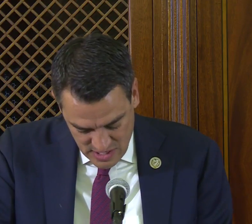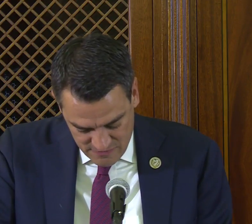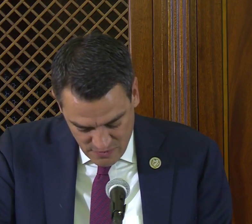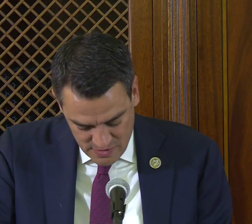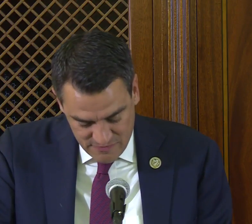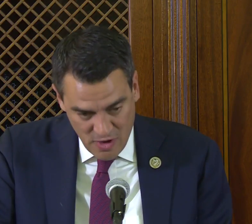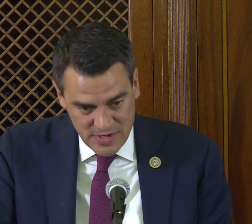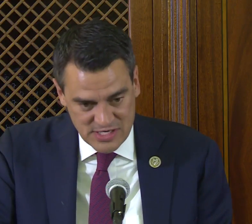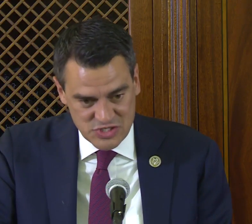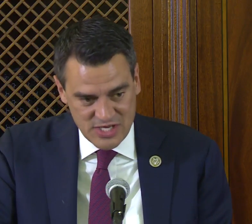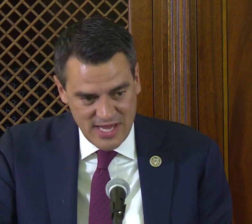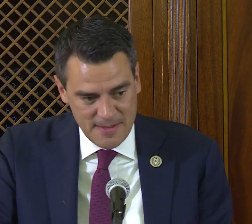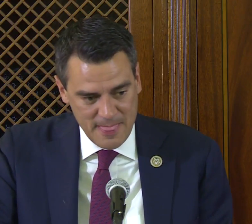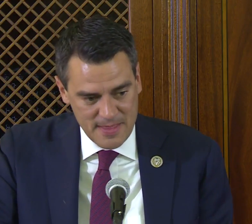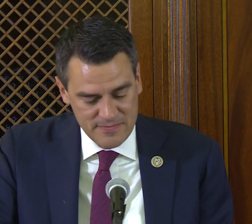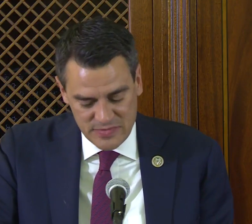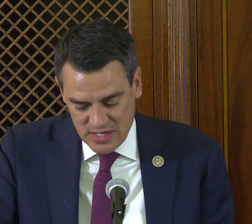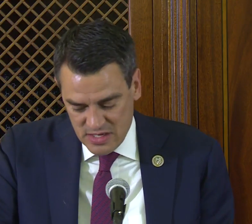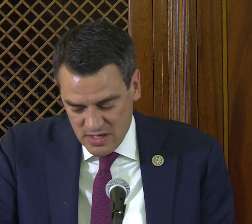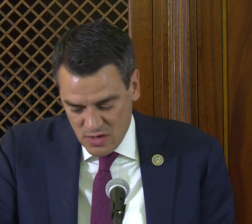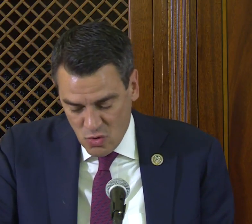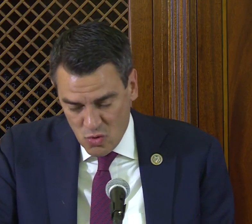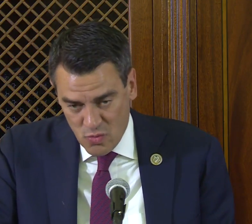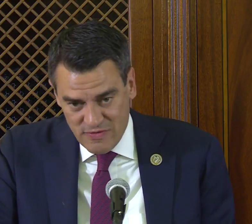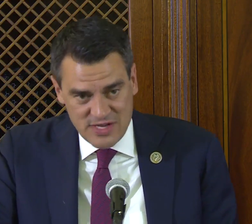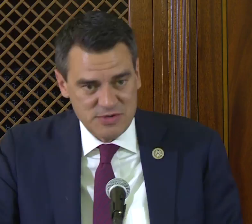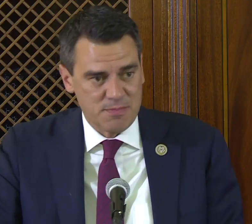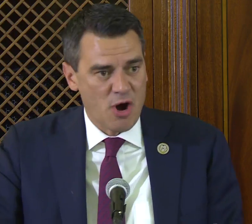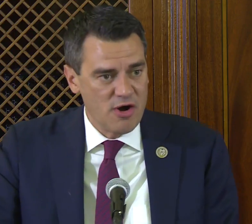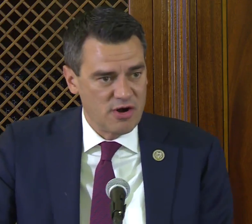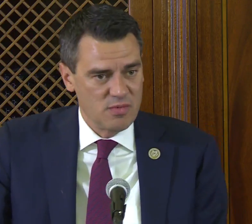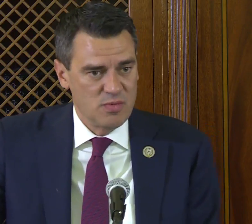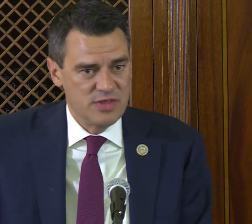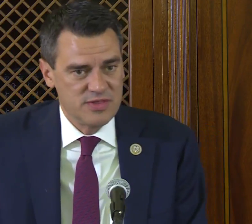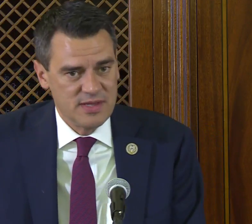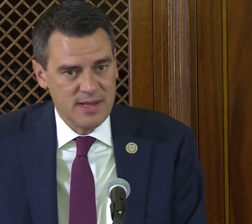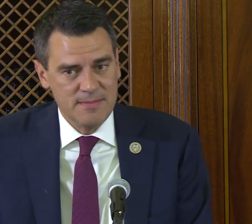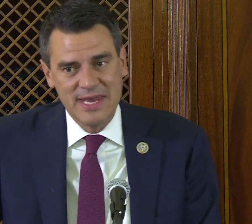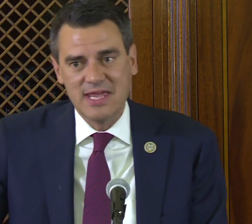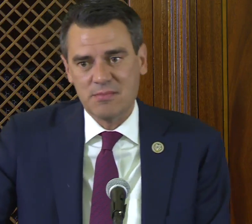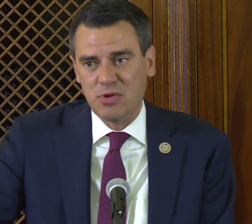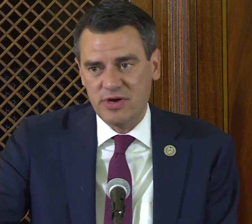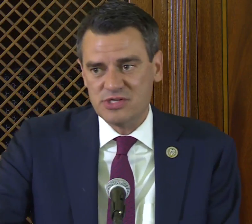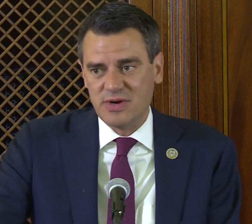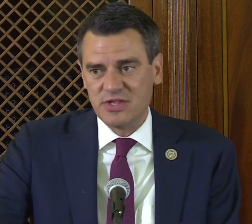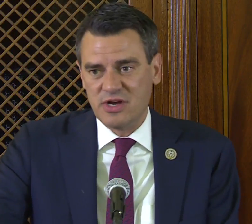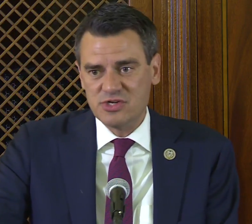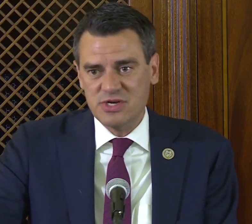and full involvement in society. We've attempted to partner with many employers throughout the country